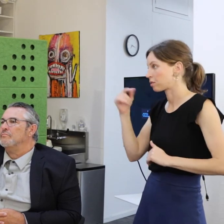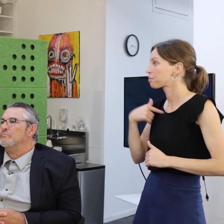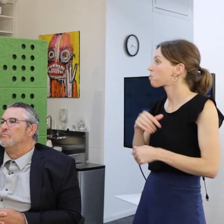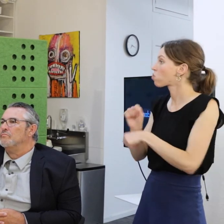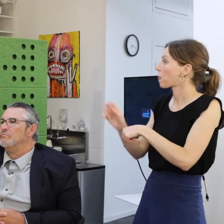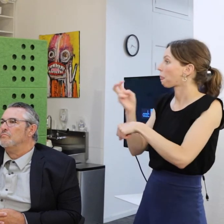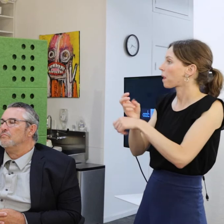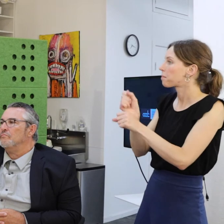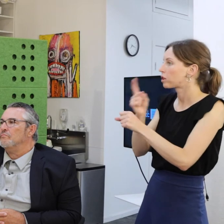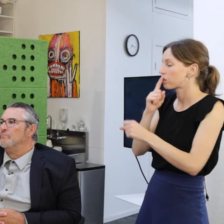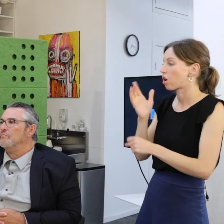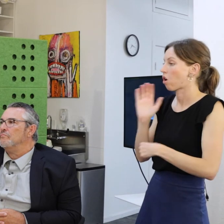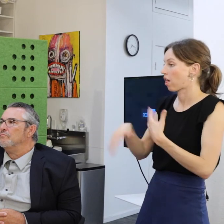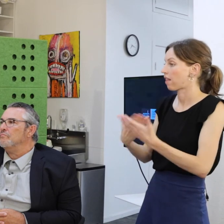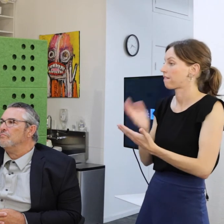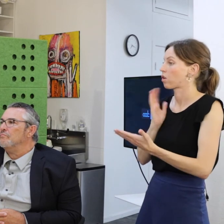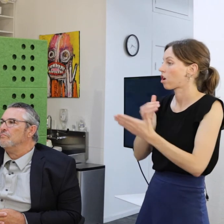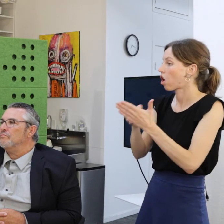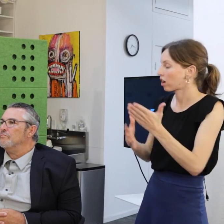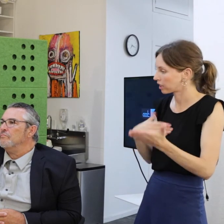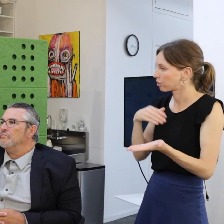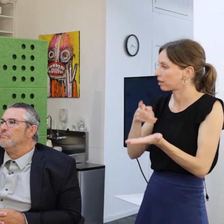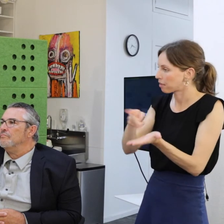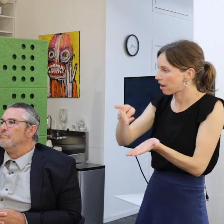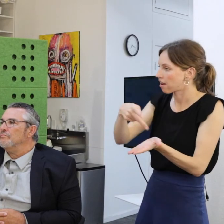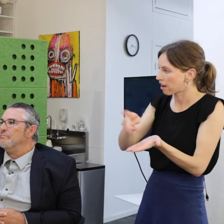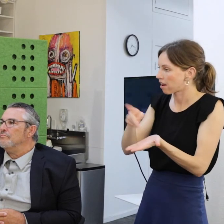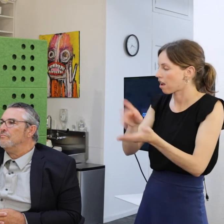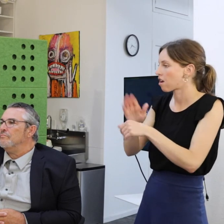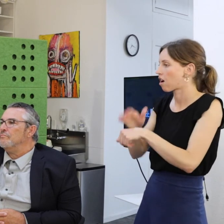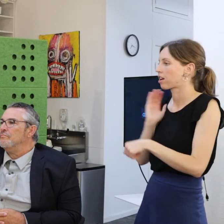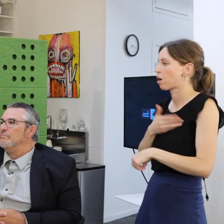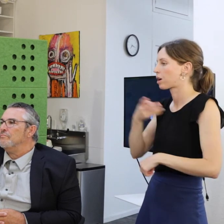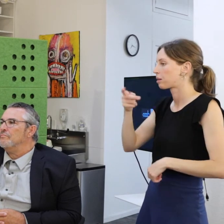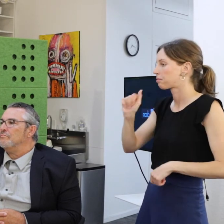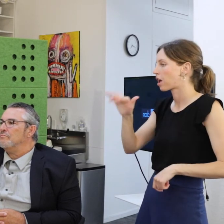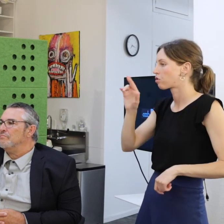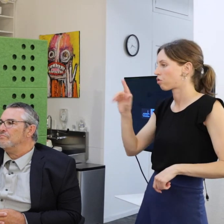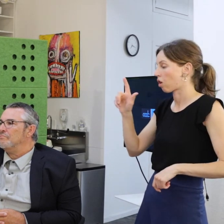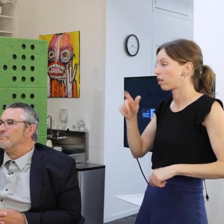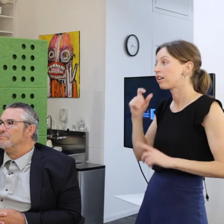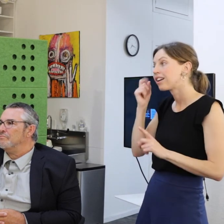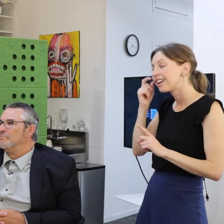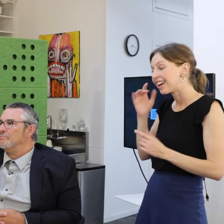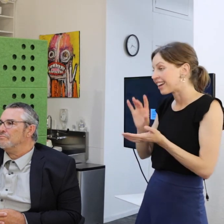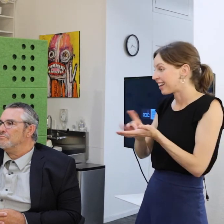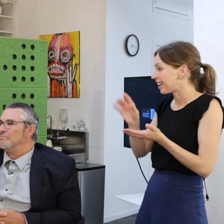of our artist on the payroll. You know you have Medicaid is not an easy group to work with.